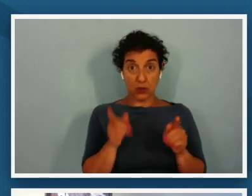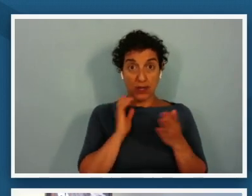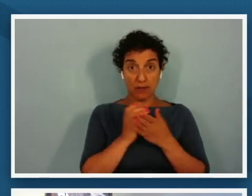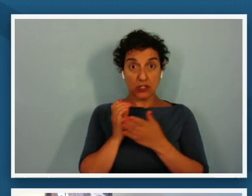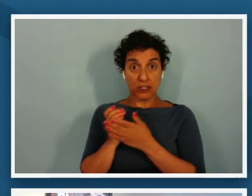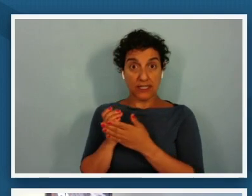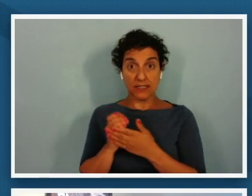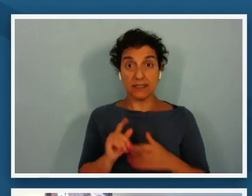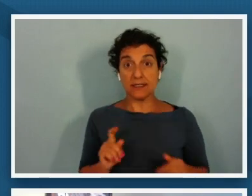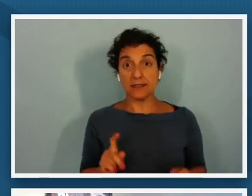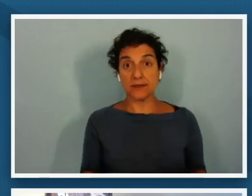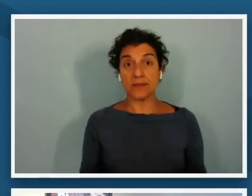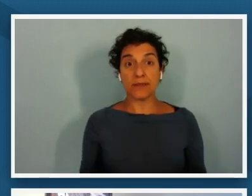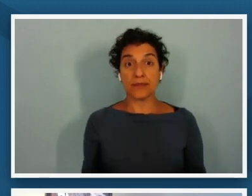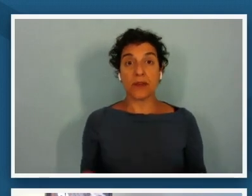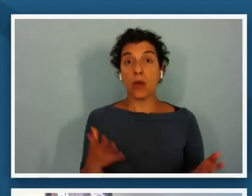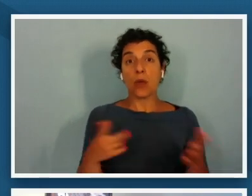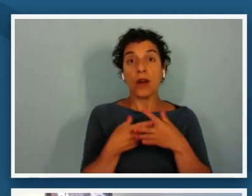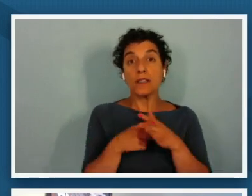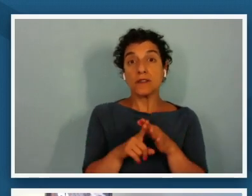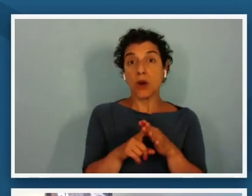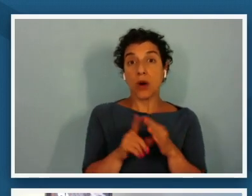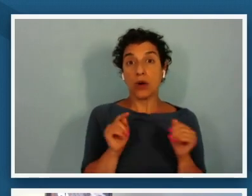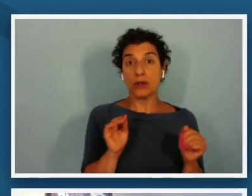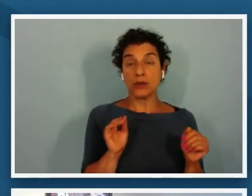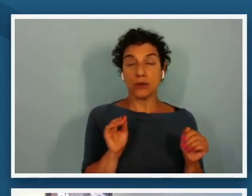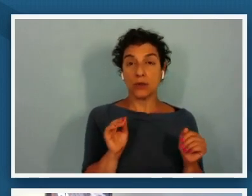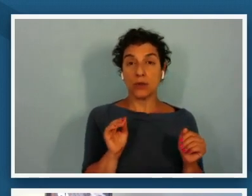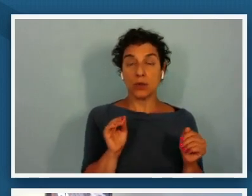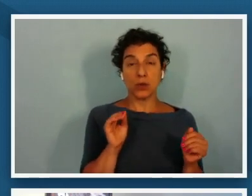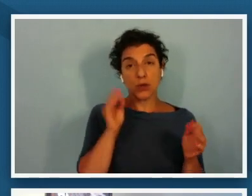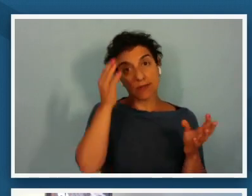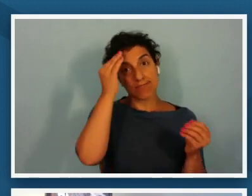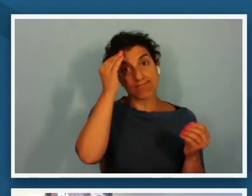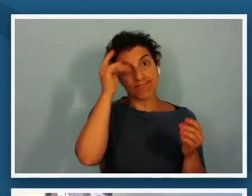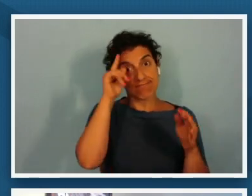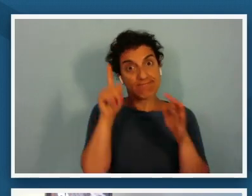what starts to